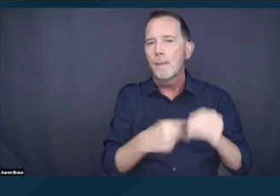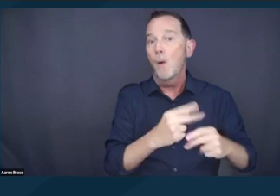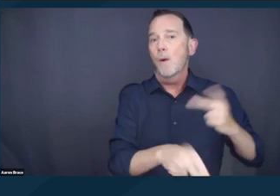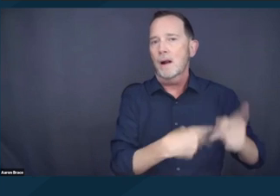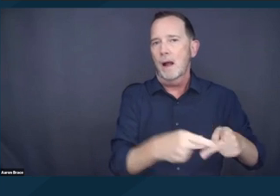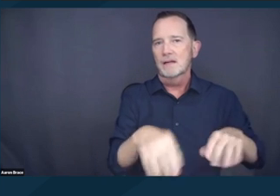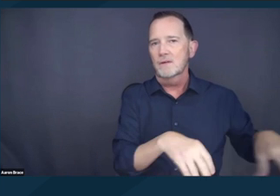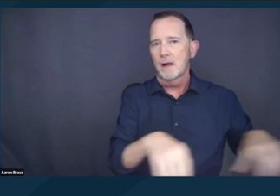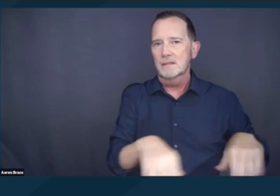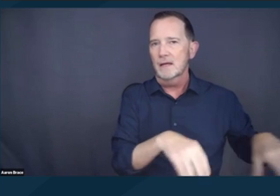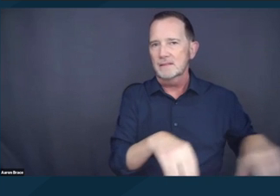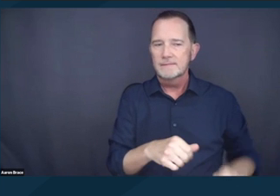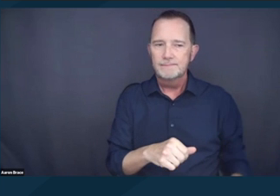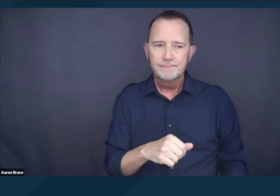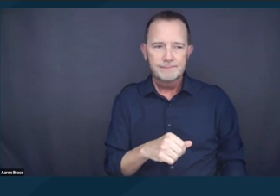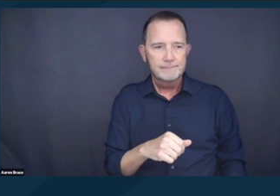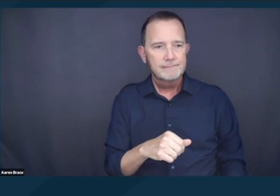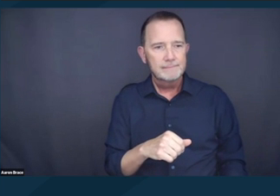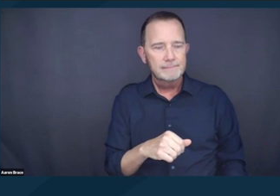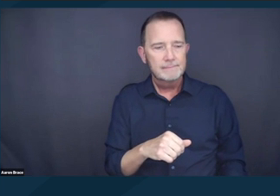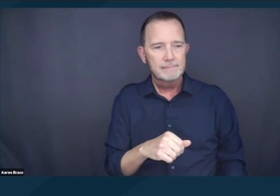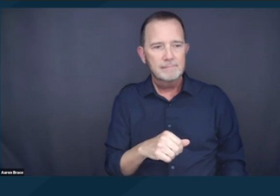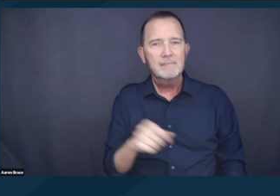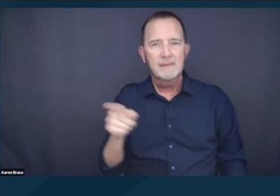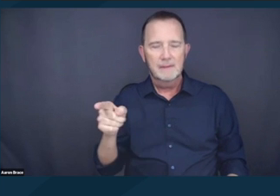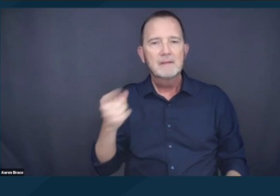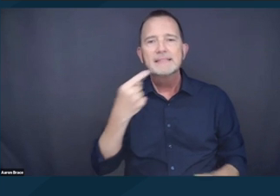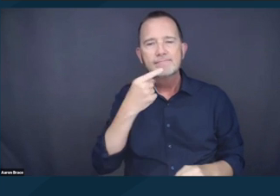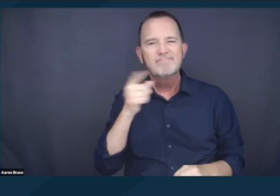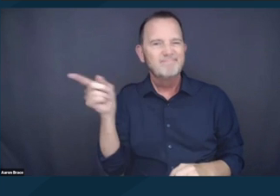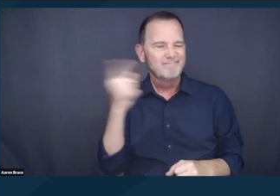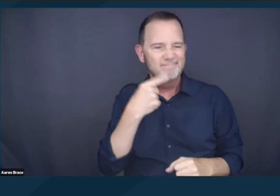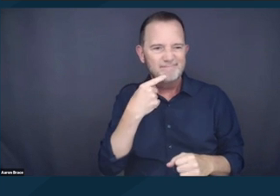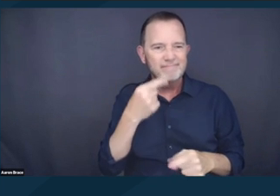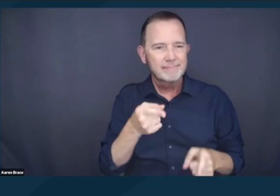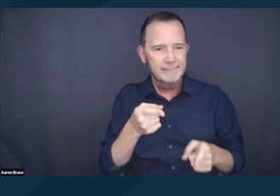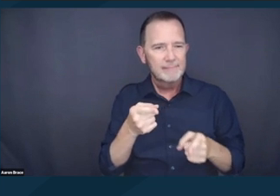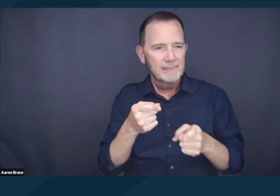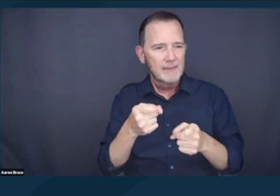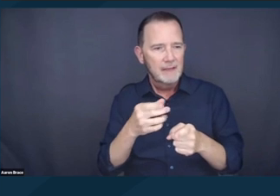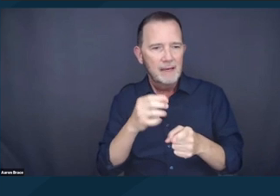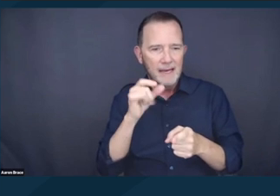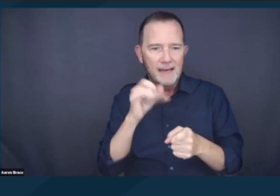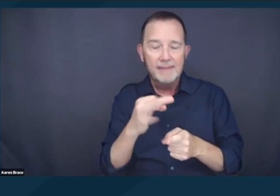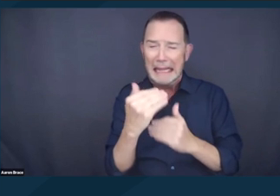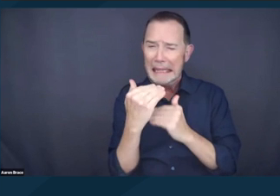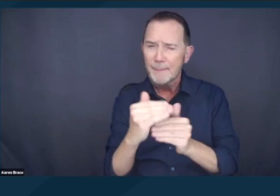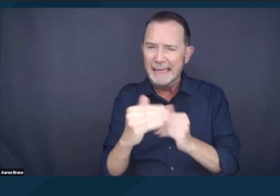And they also held that limited civil fines, bans from public property, and maximum jail sentences of 30 days